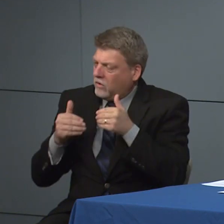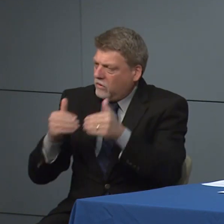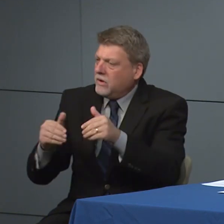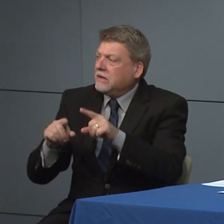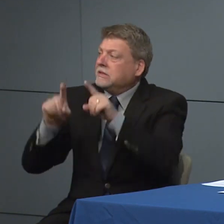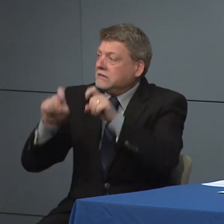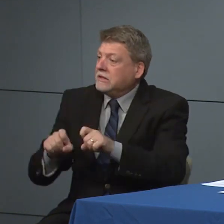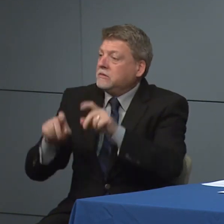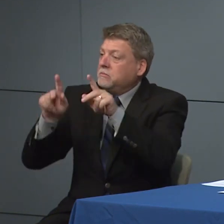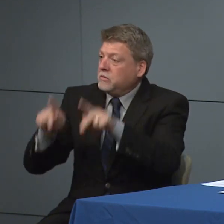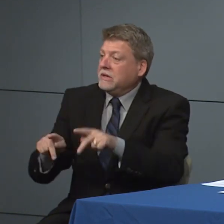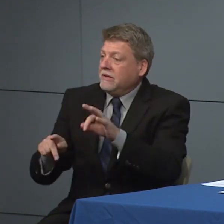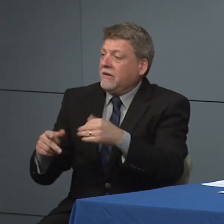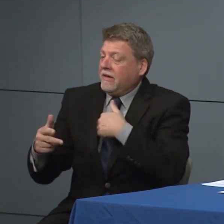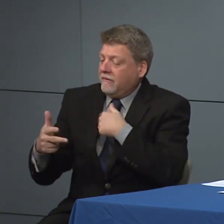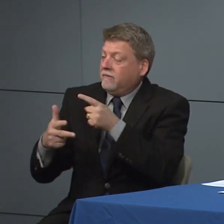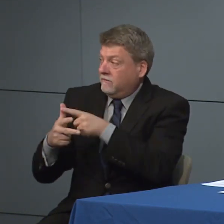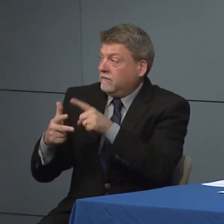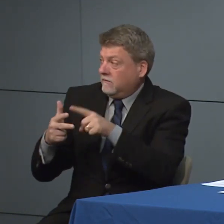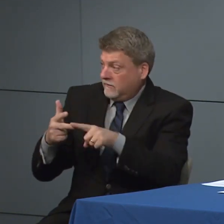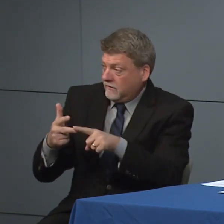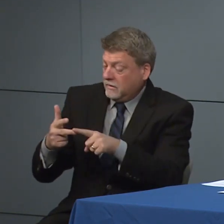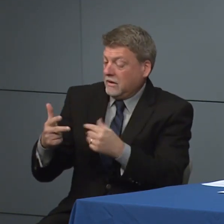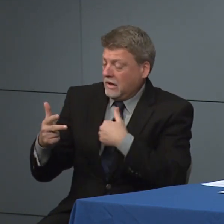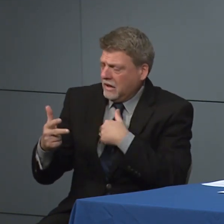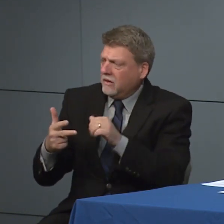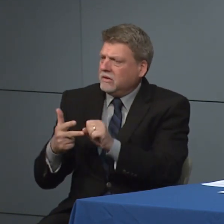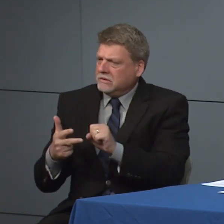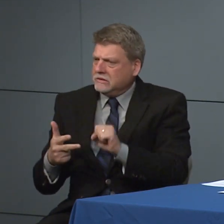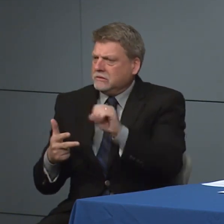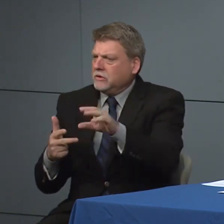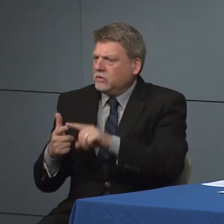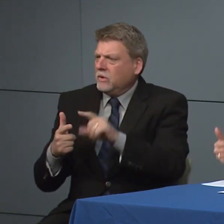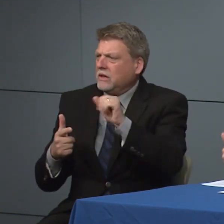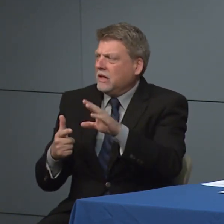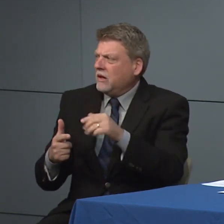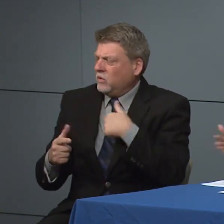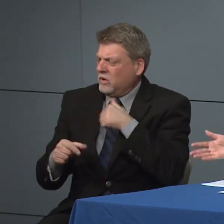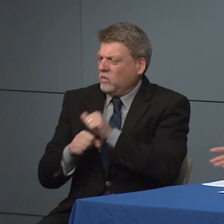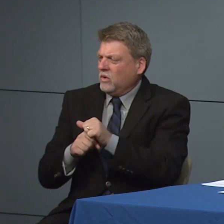pass to do the testing so we really working we've been working on that over the weekend step by step to really